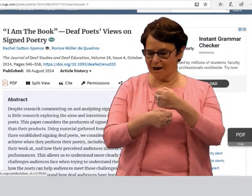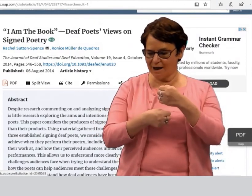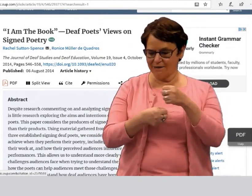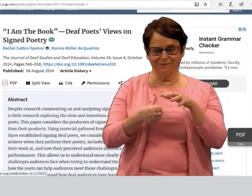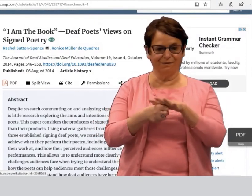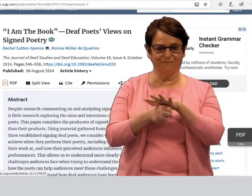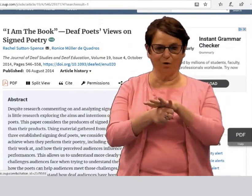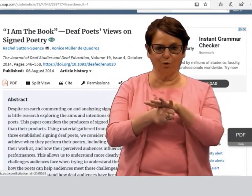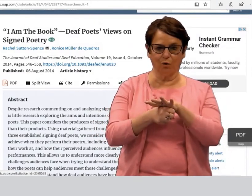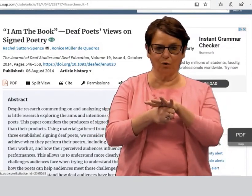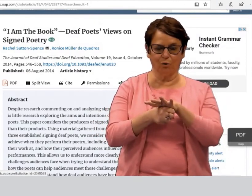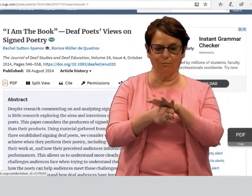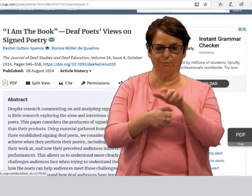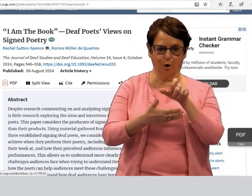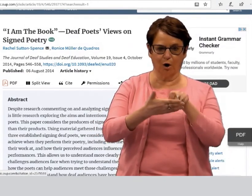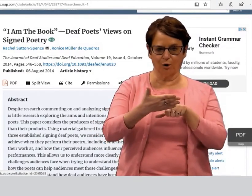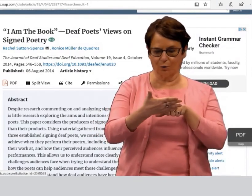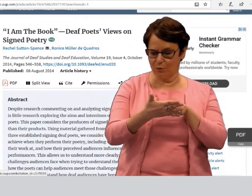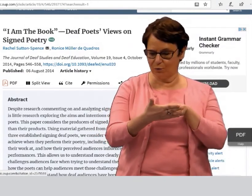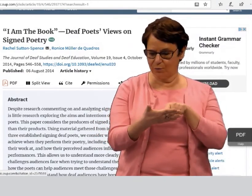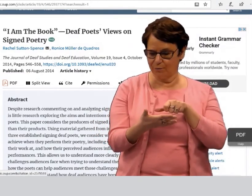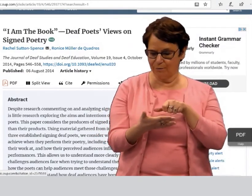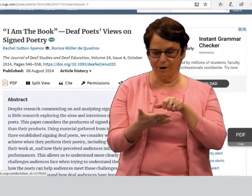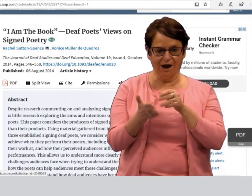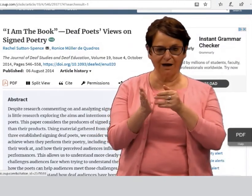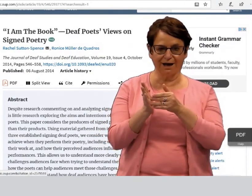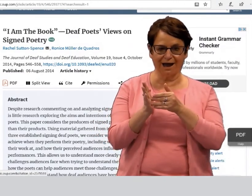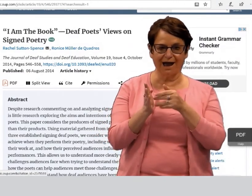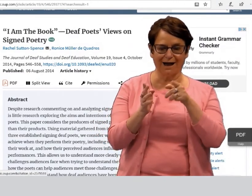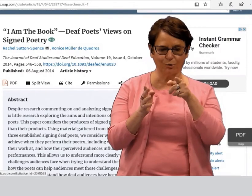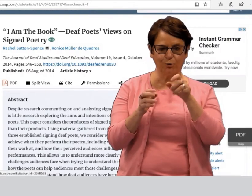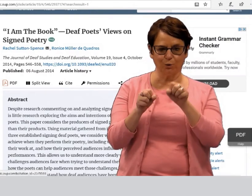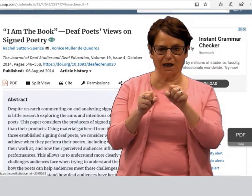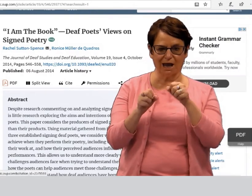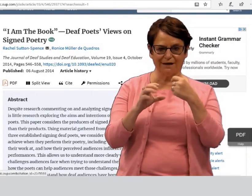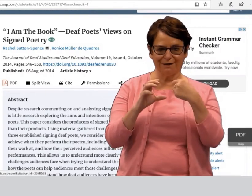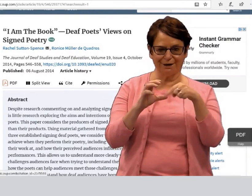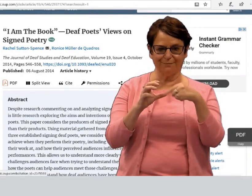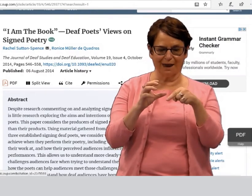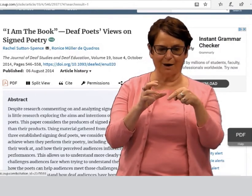It gives you an abstract, and the full article.